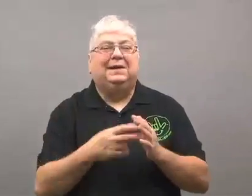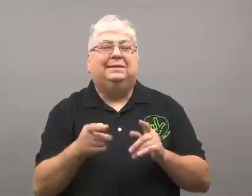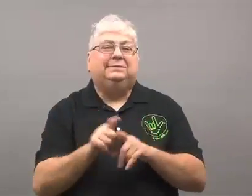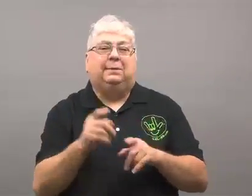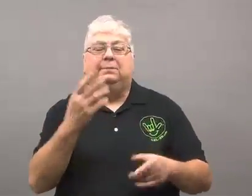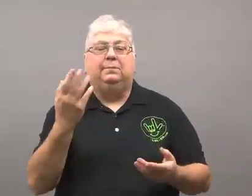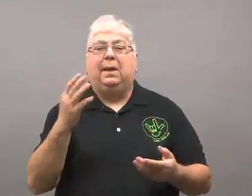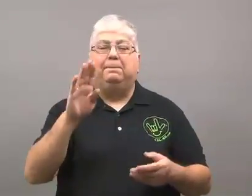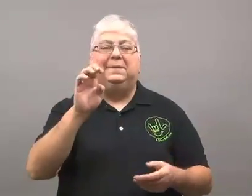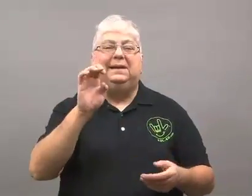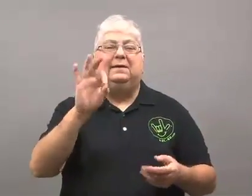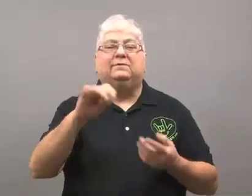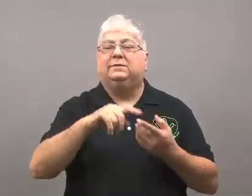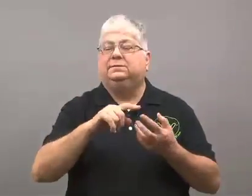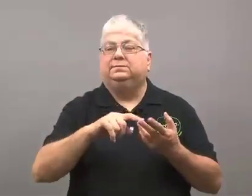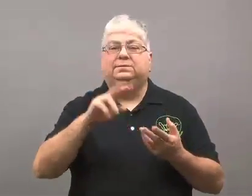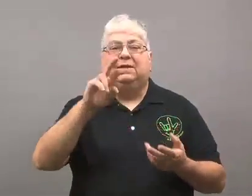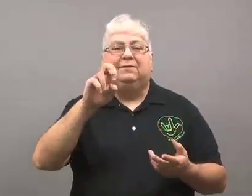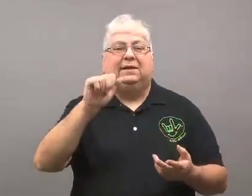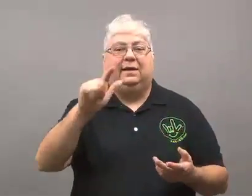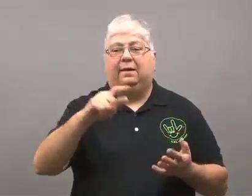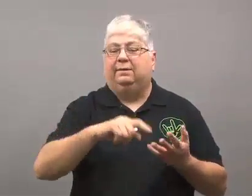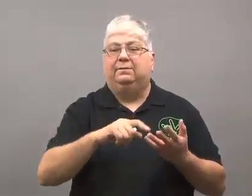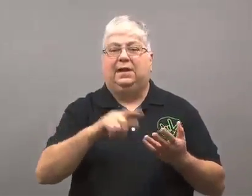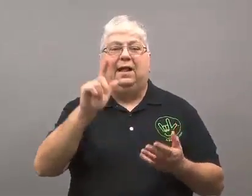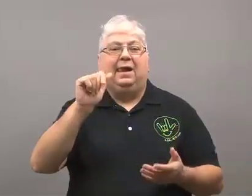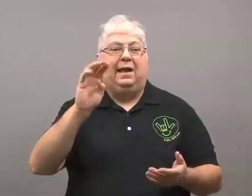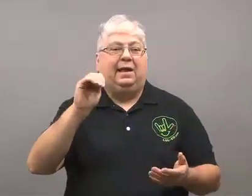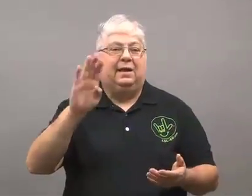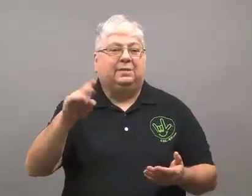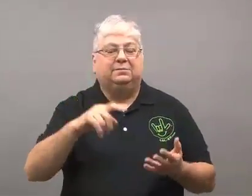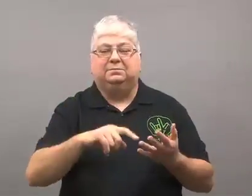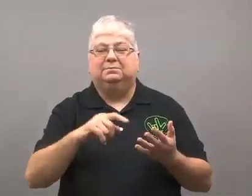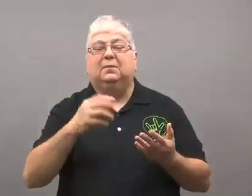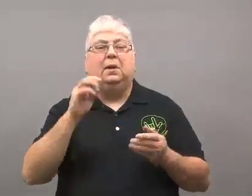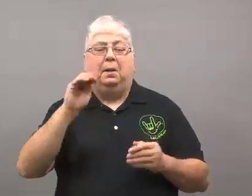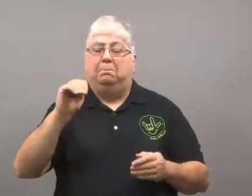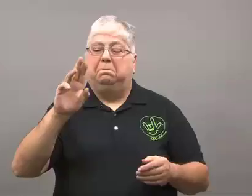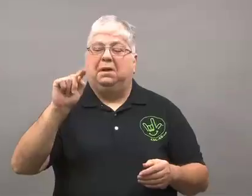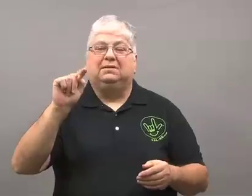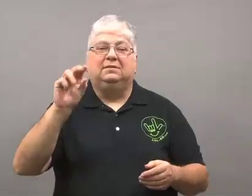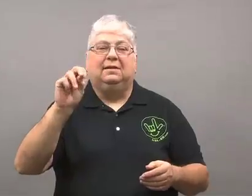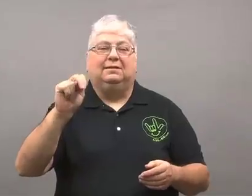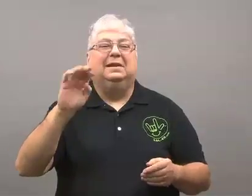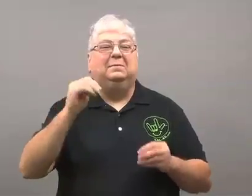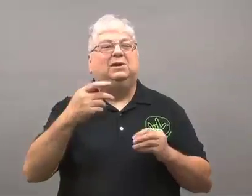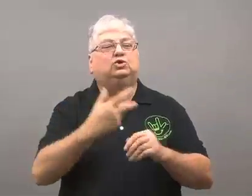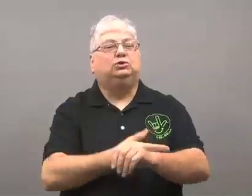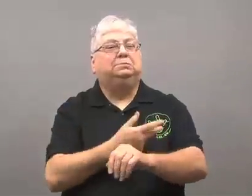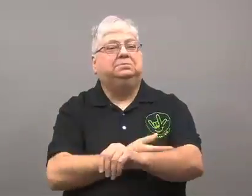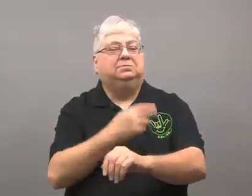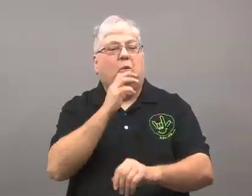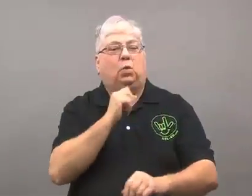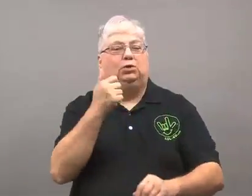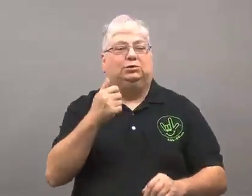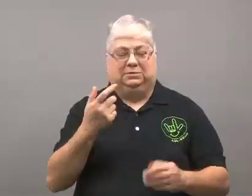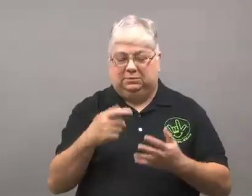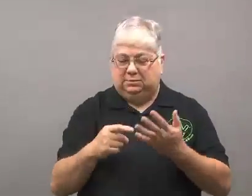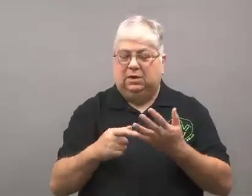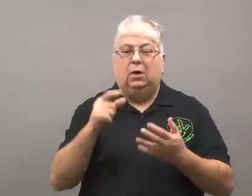beef, veal, lamb, mutton, that is older sheep meat